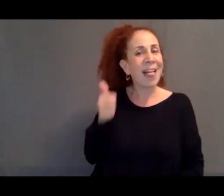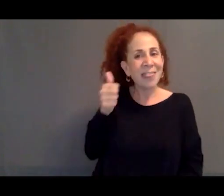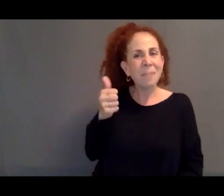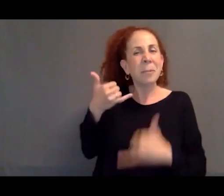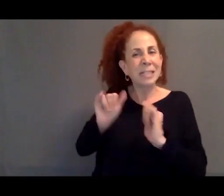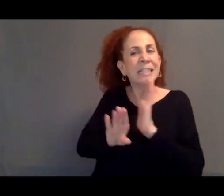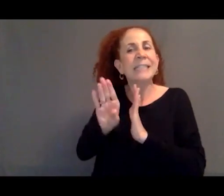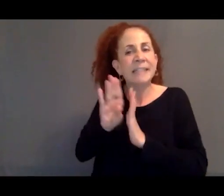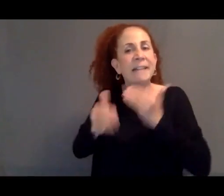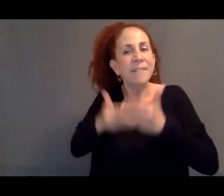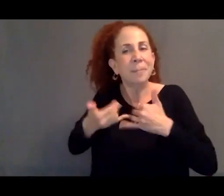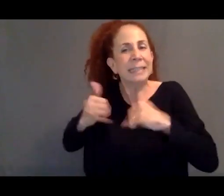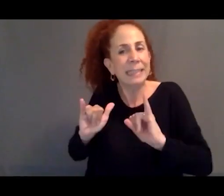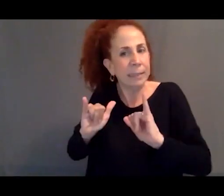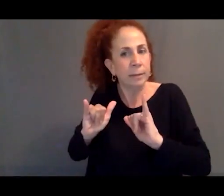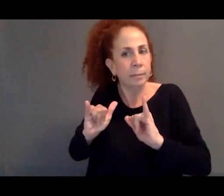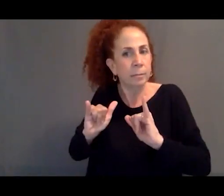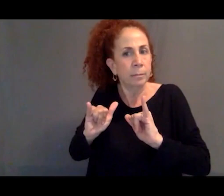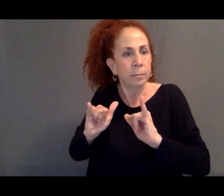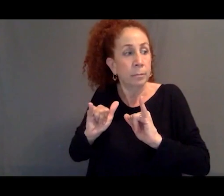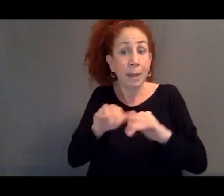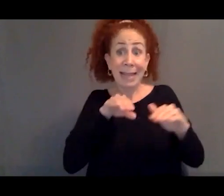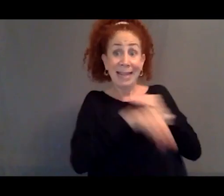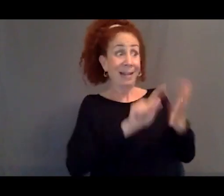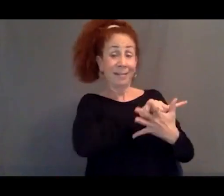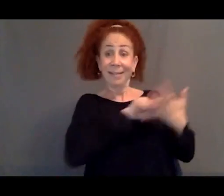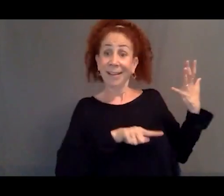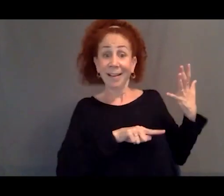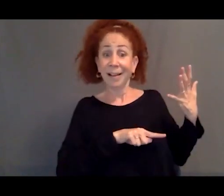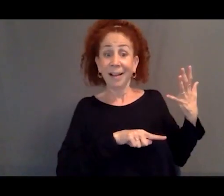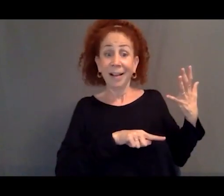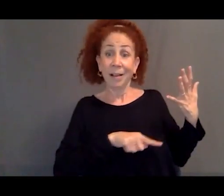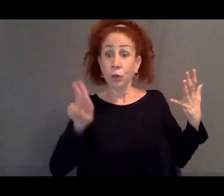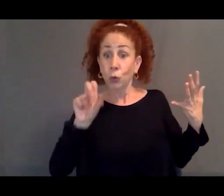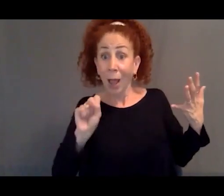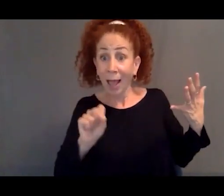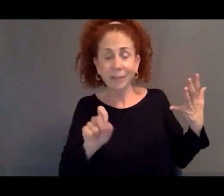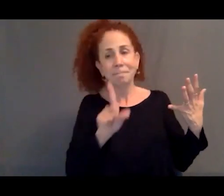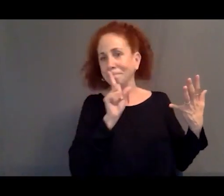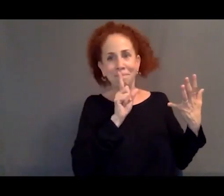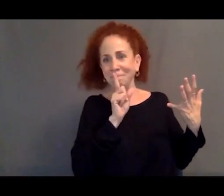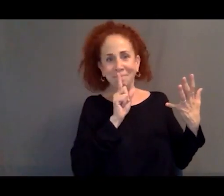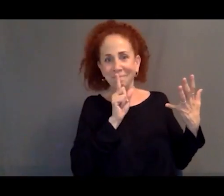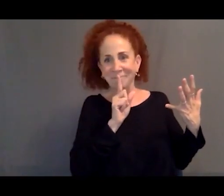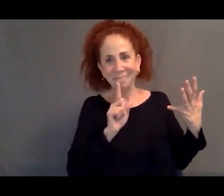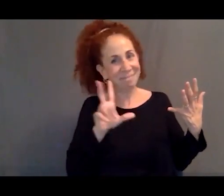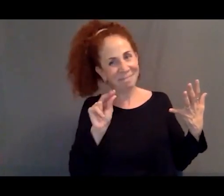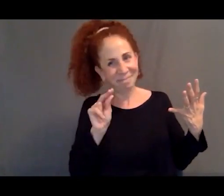So they're not being hosted, say, by the United States, for instance.